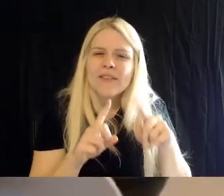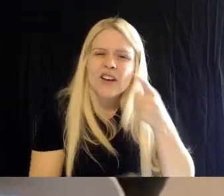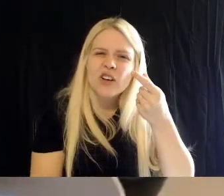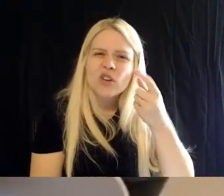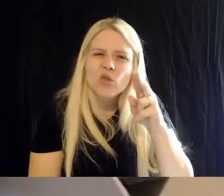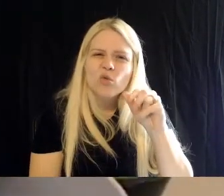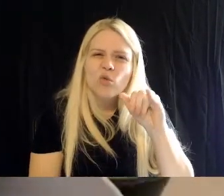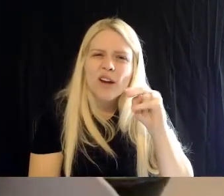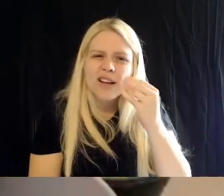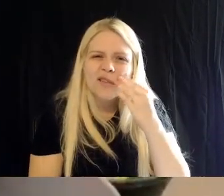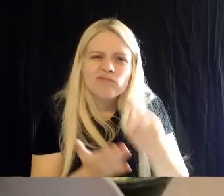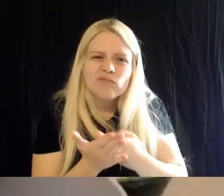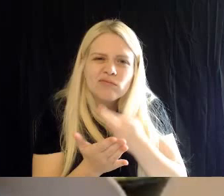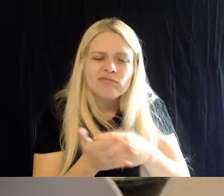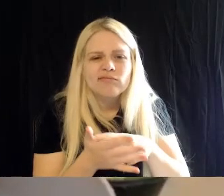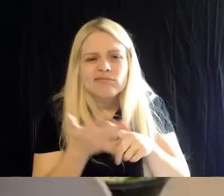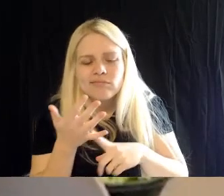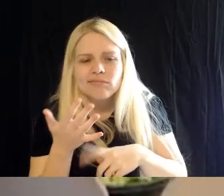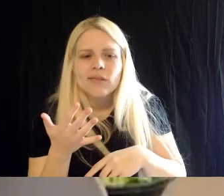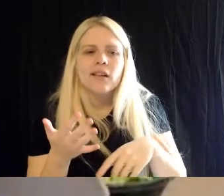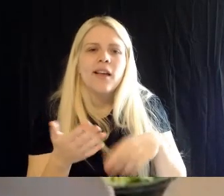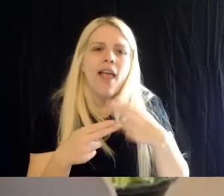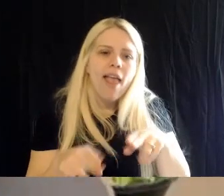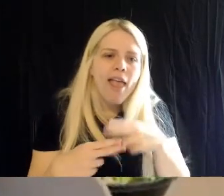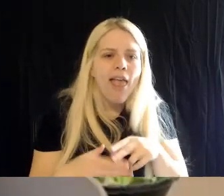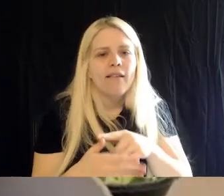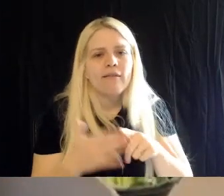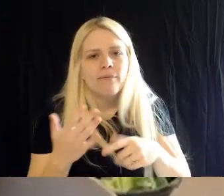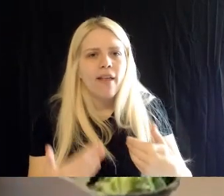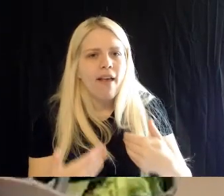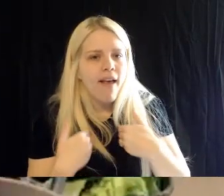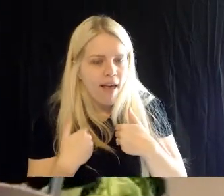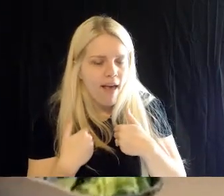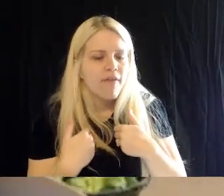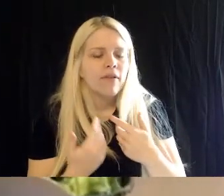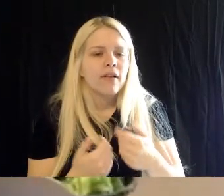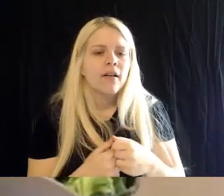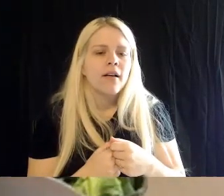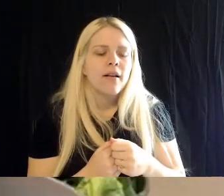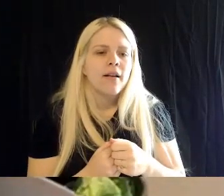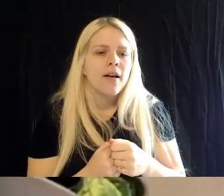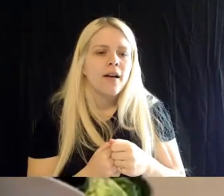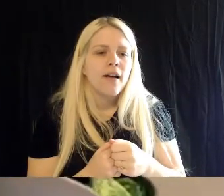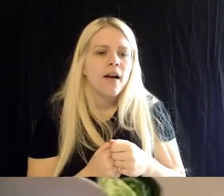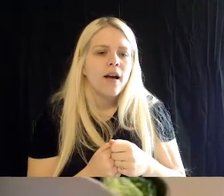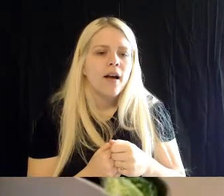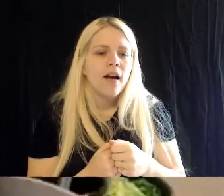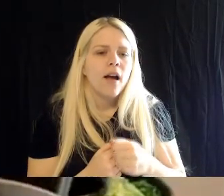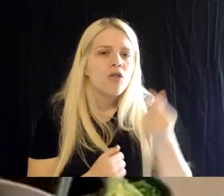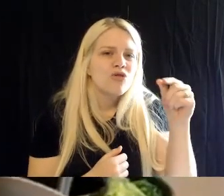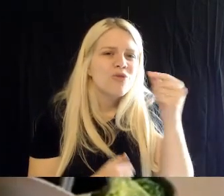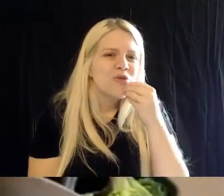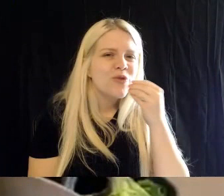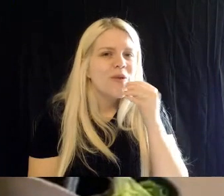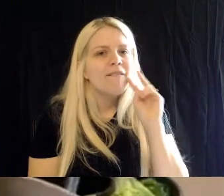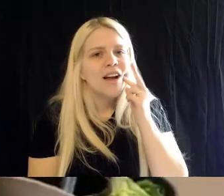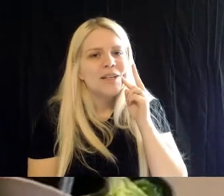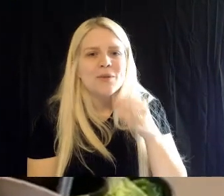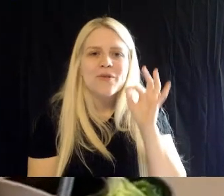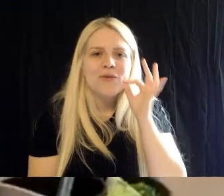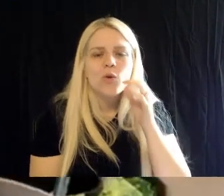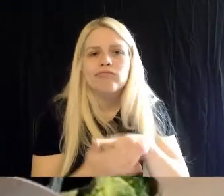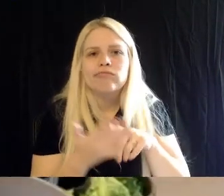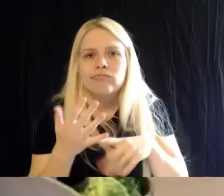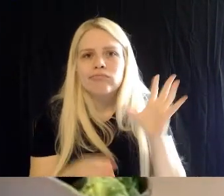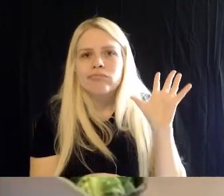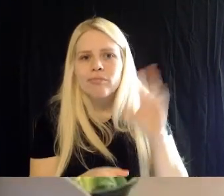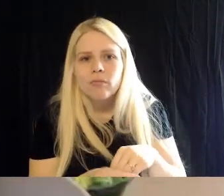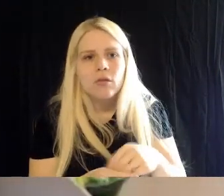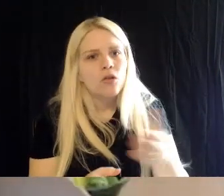also have some hard-boiled egg. We have some greens, veggies, and some fruits. So a good balanced diet.